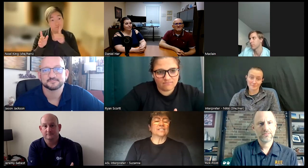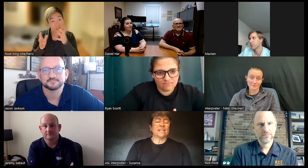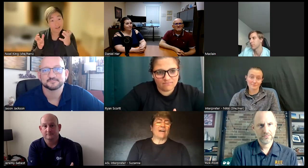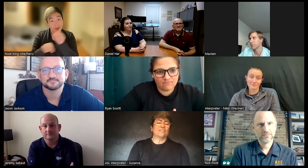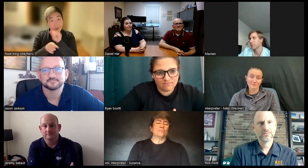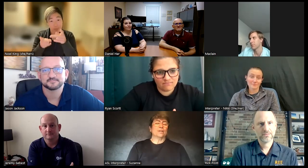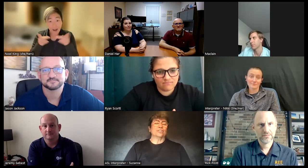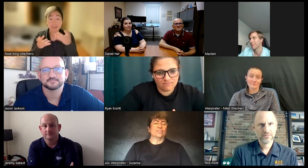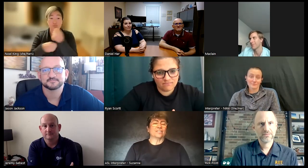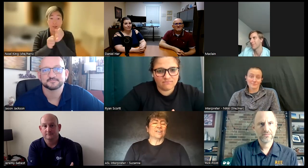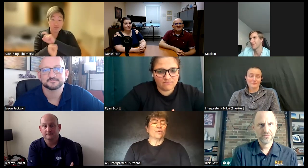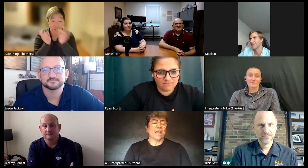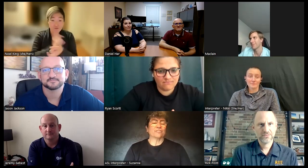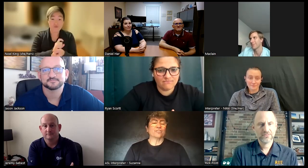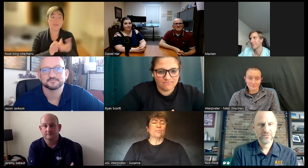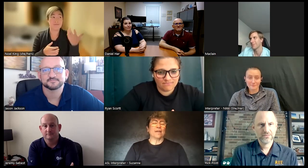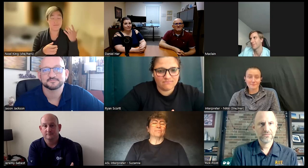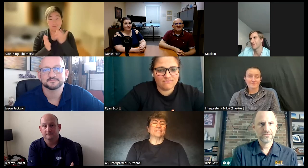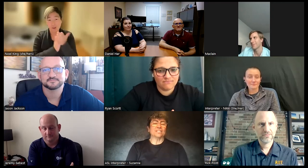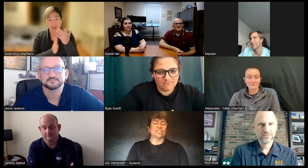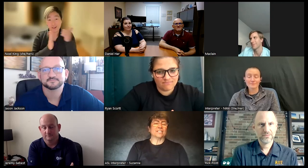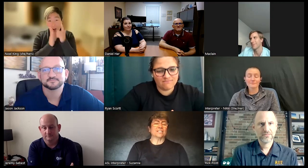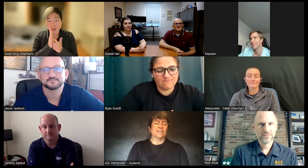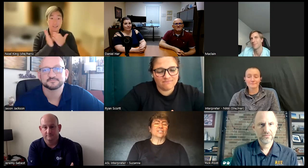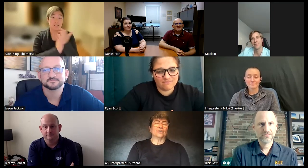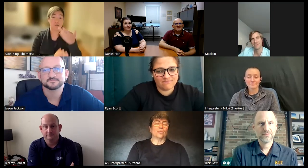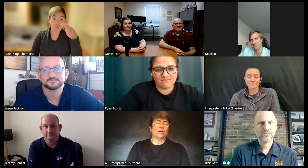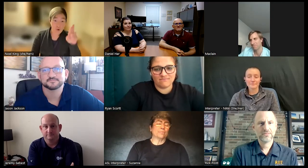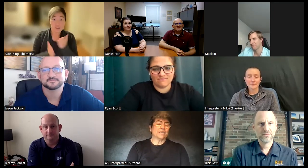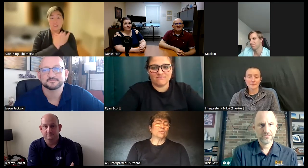it's half of the bridge you know we have to make a position so we're in a place